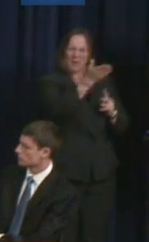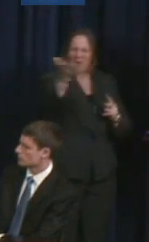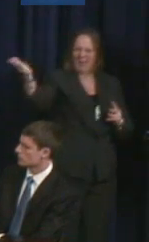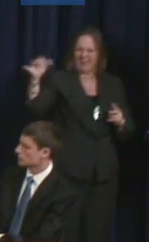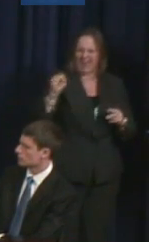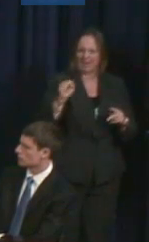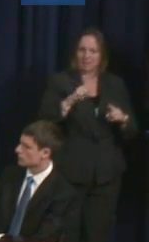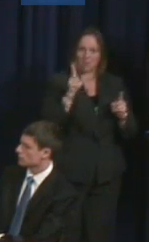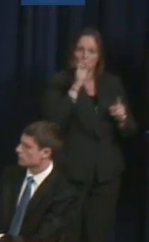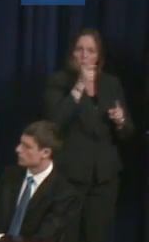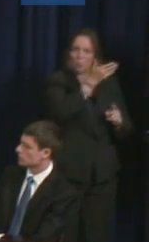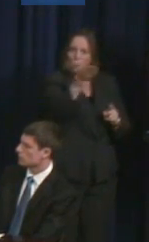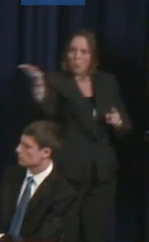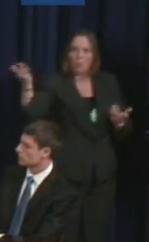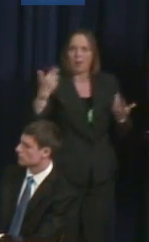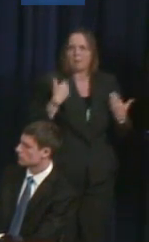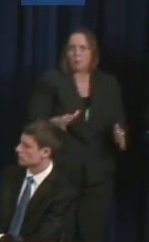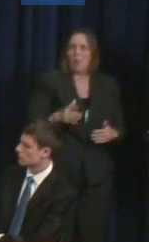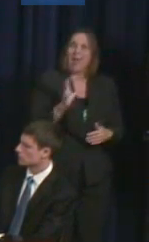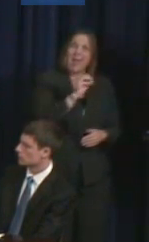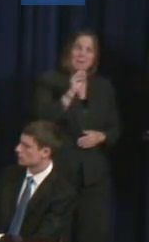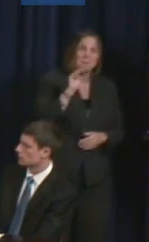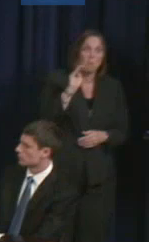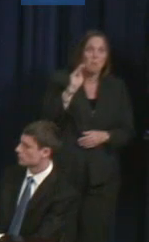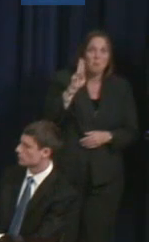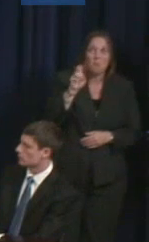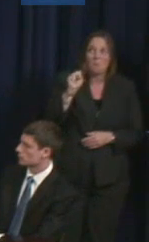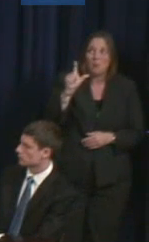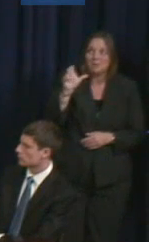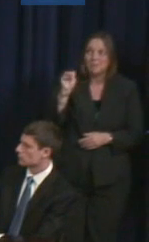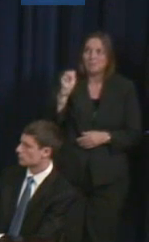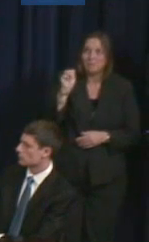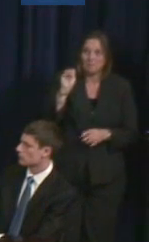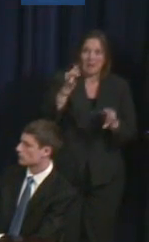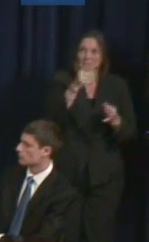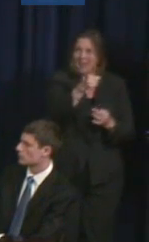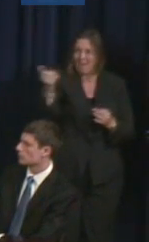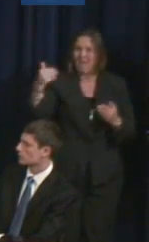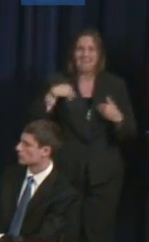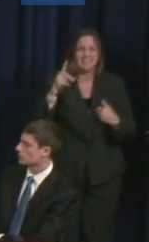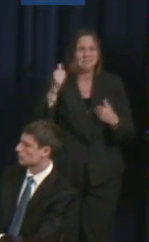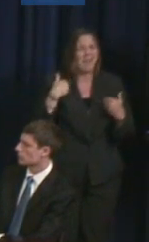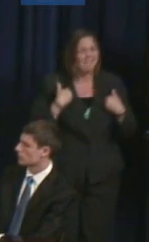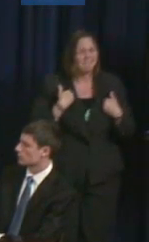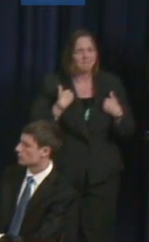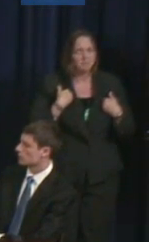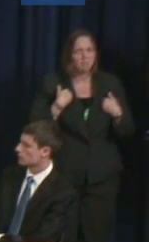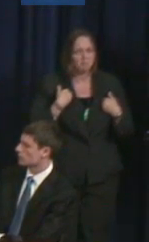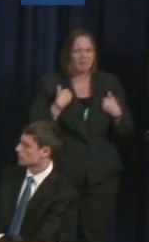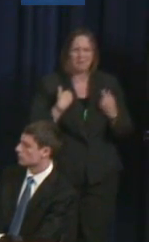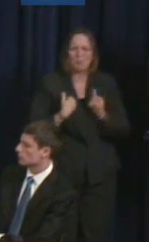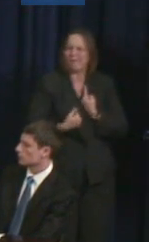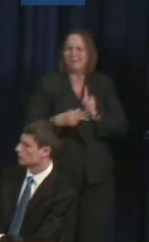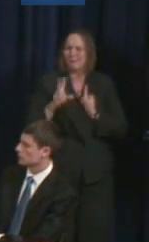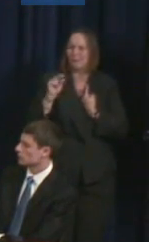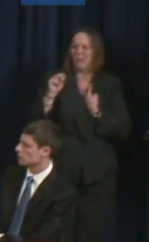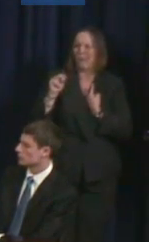I don't know where they are and we just can't be the only ones, you know? And I knew if I felt that way, there had to be